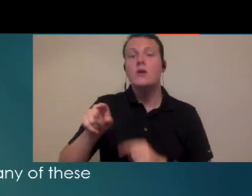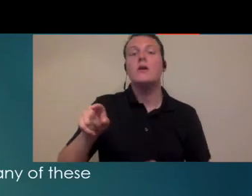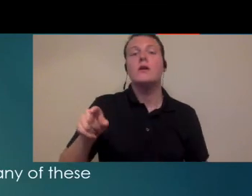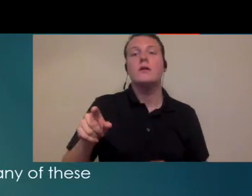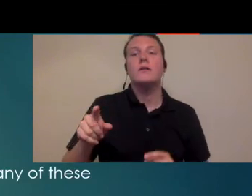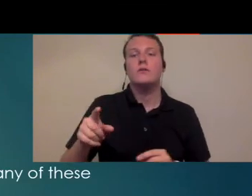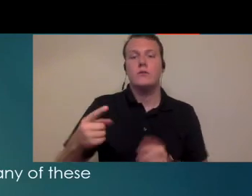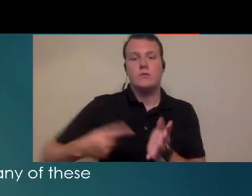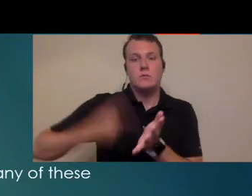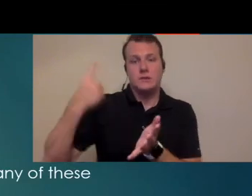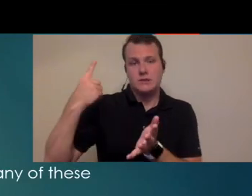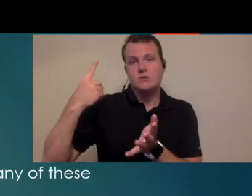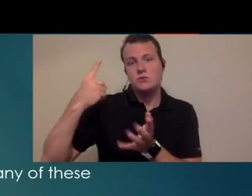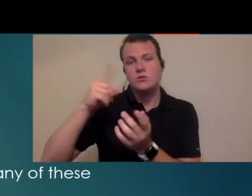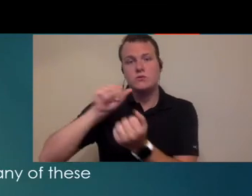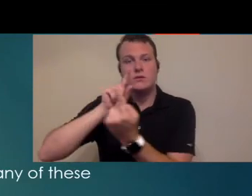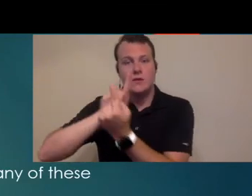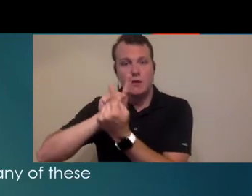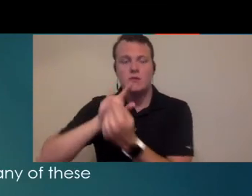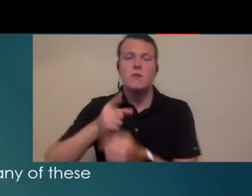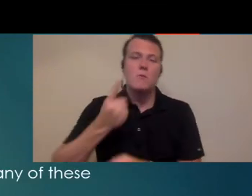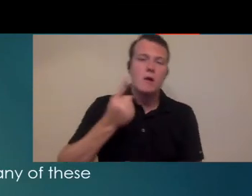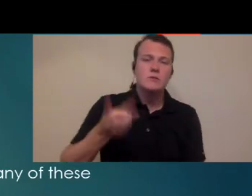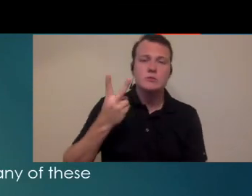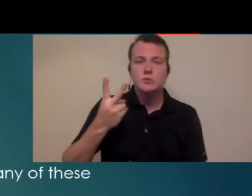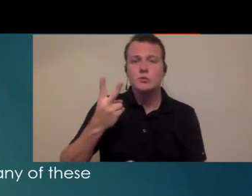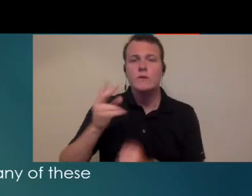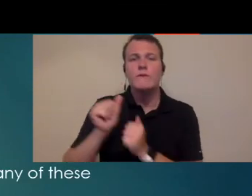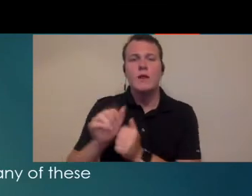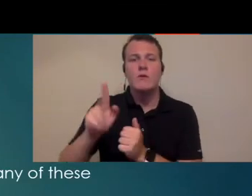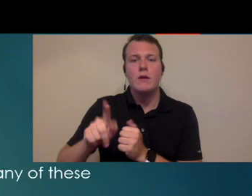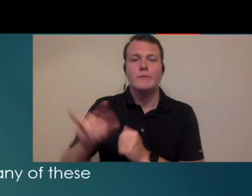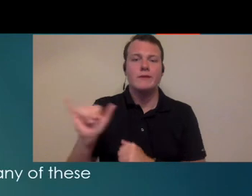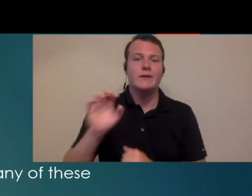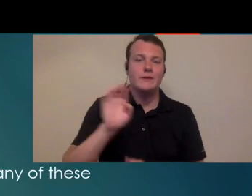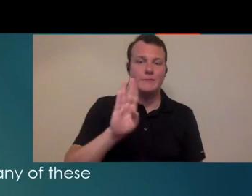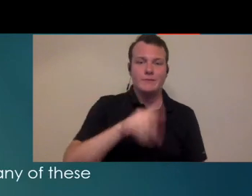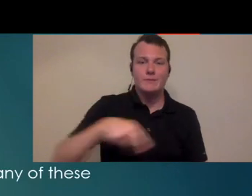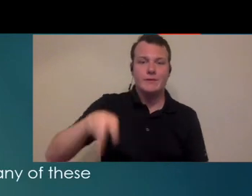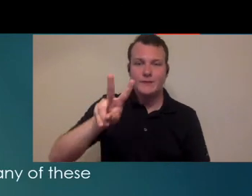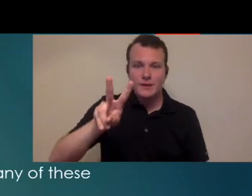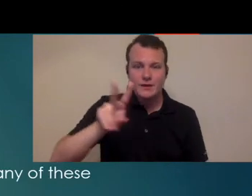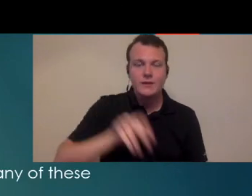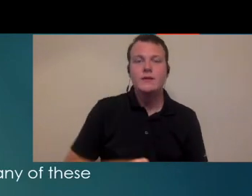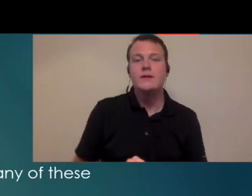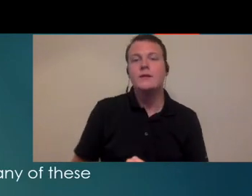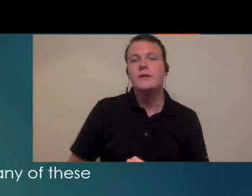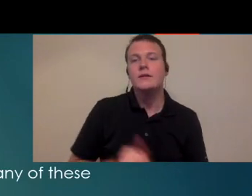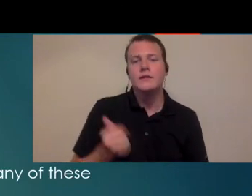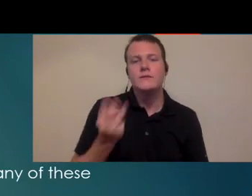oftentimes going to be a single encounter they might have one or two follow-up she knows certainly for something like a PPV might have some